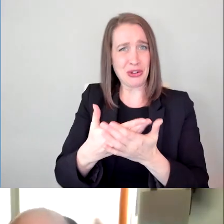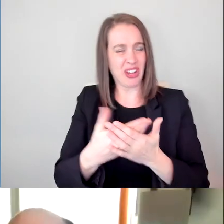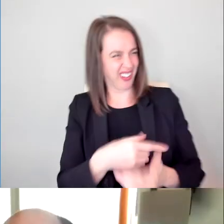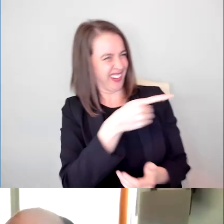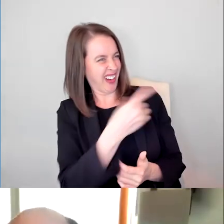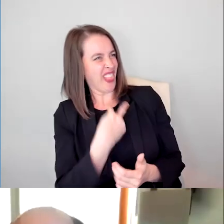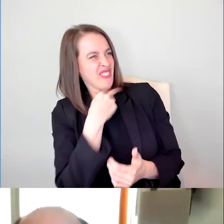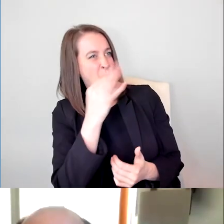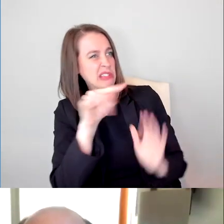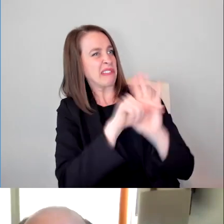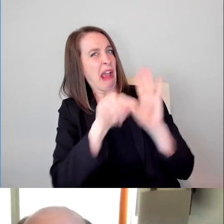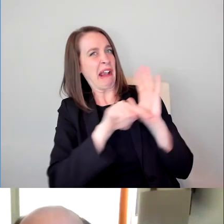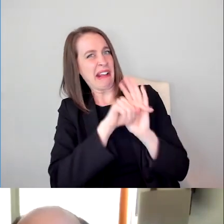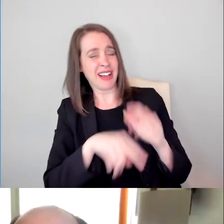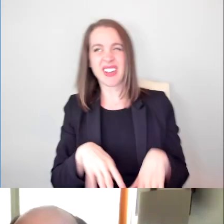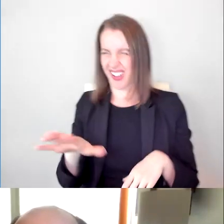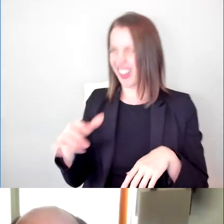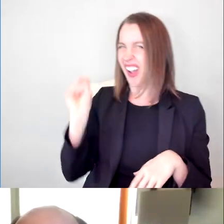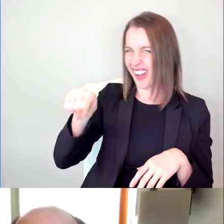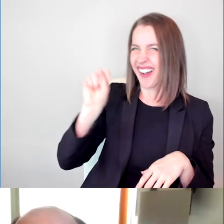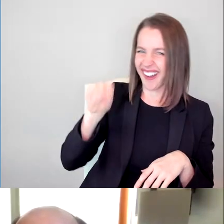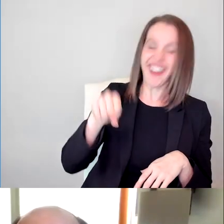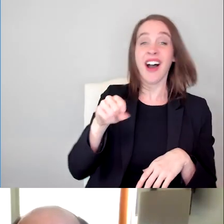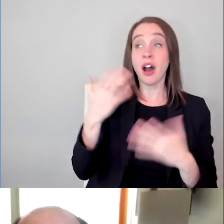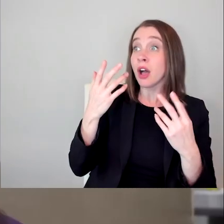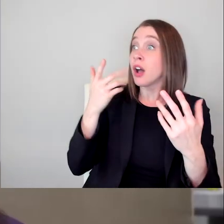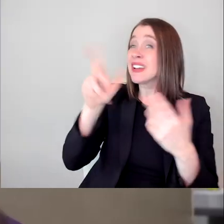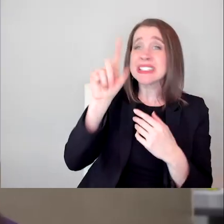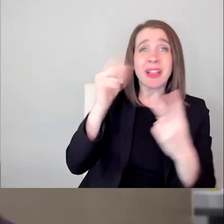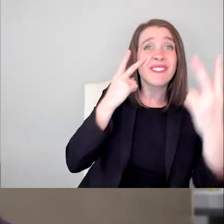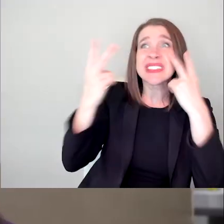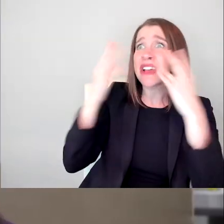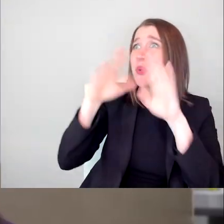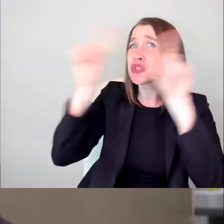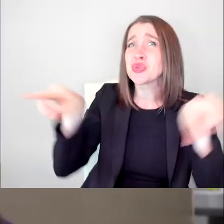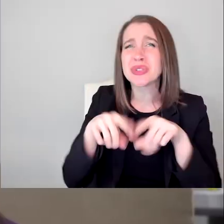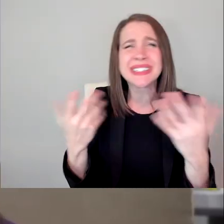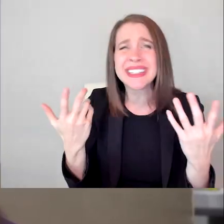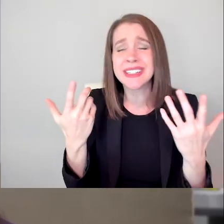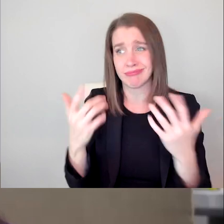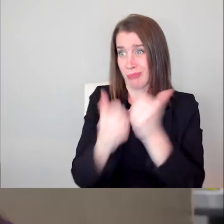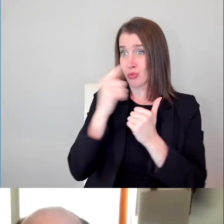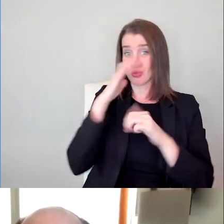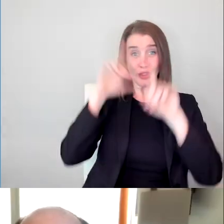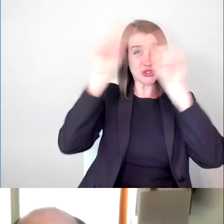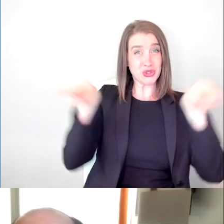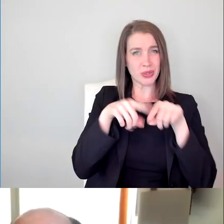I do see of disability on screen, is mostly white men. So that's not really feeling very representative to me,